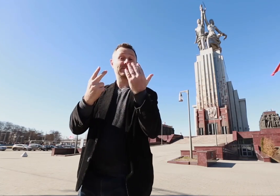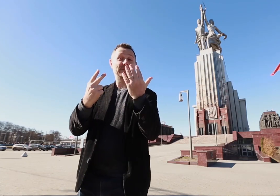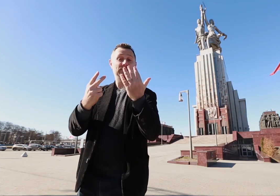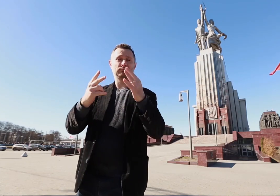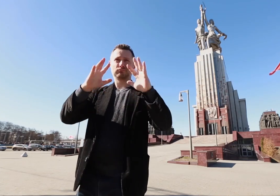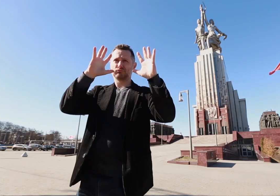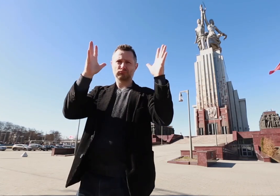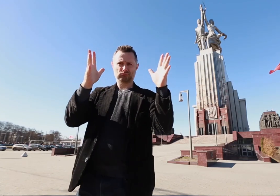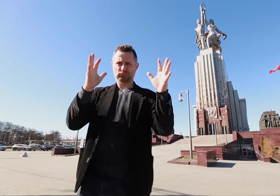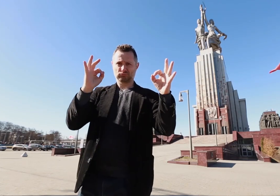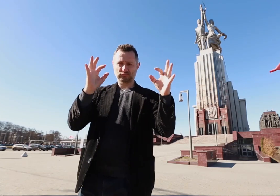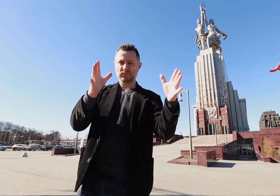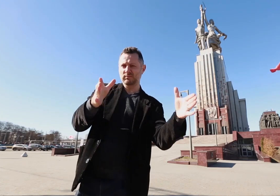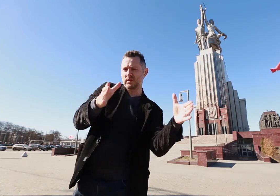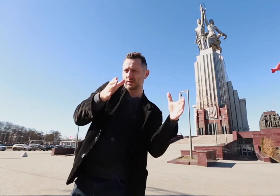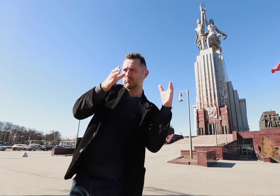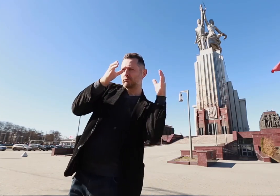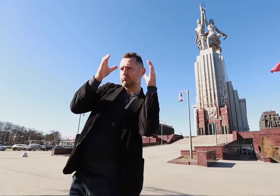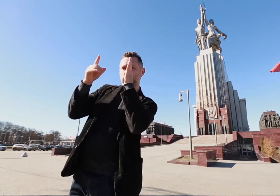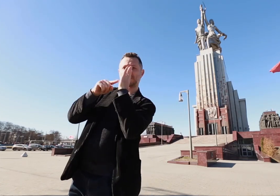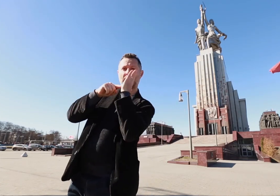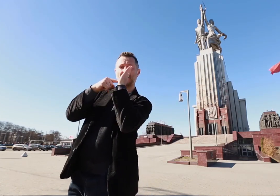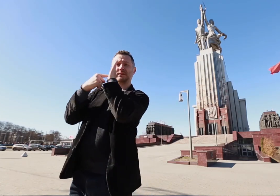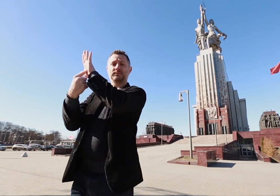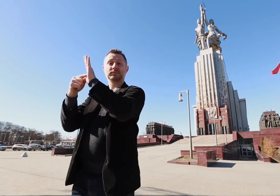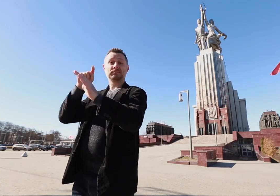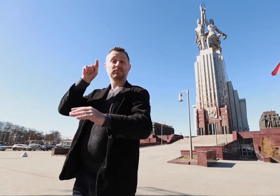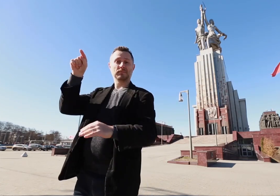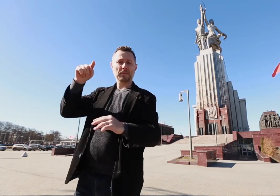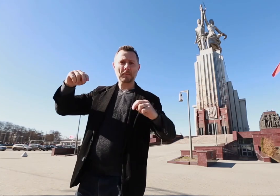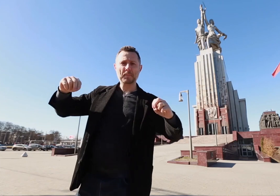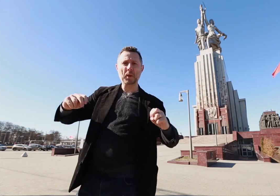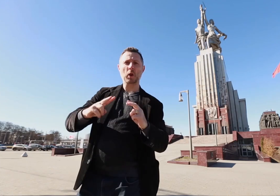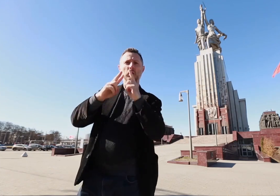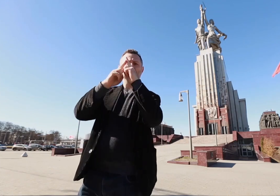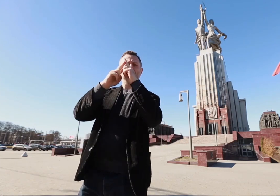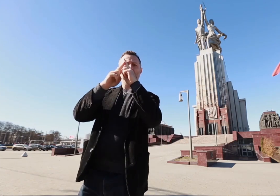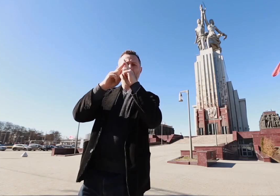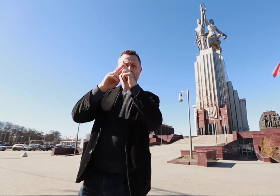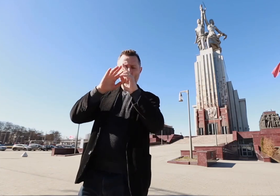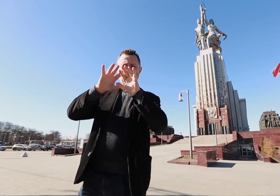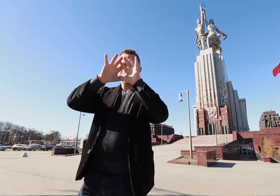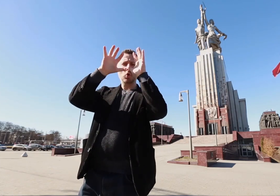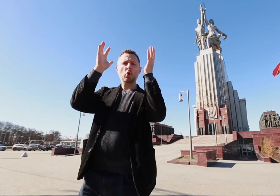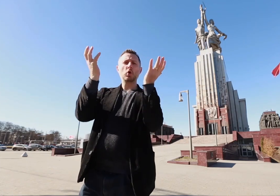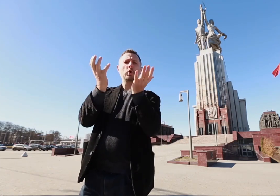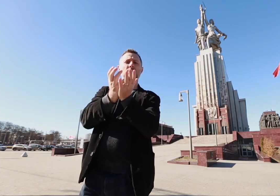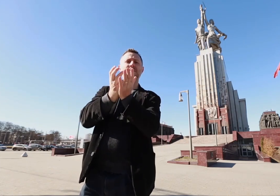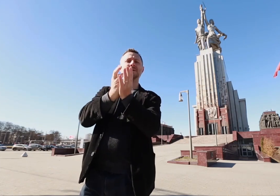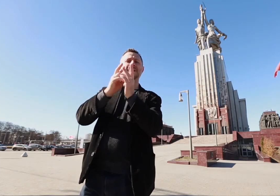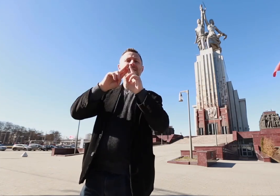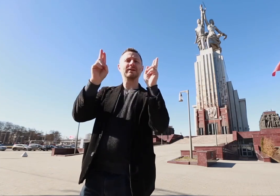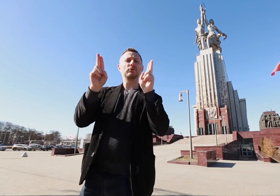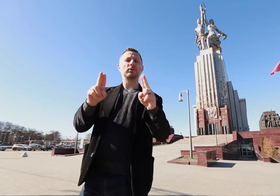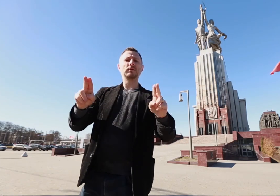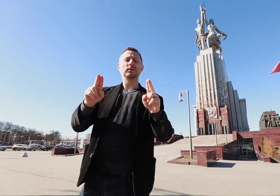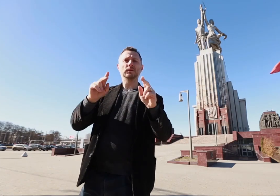mouths opened when they saw the sheer size of the statue. It was such a novel